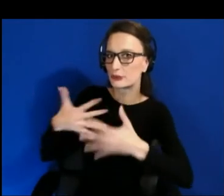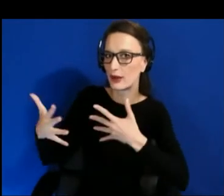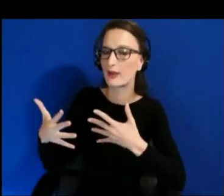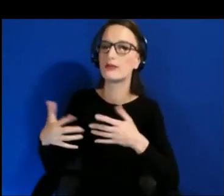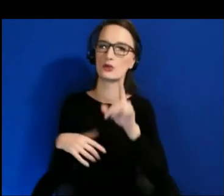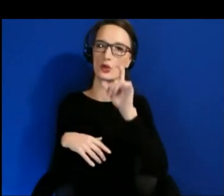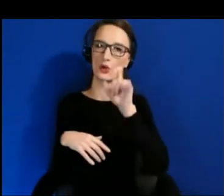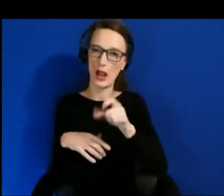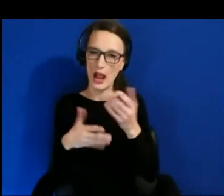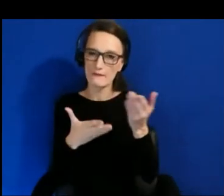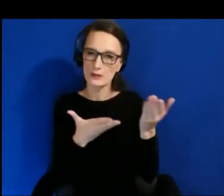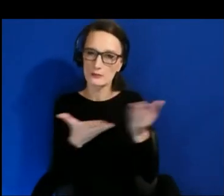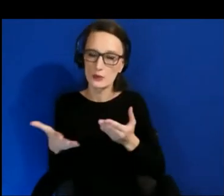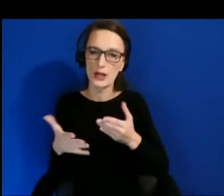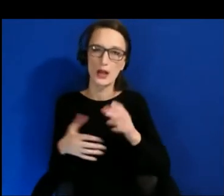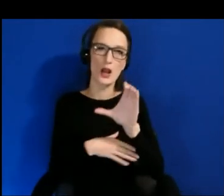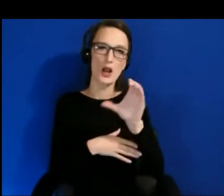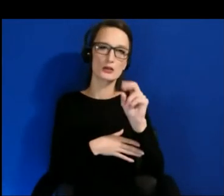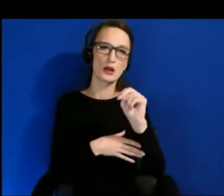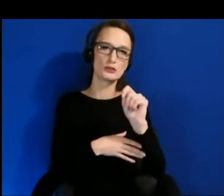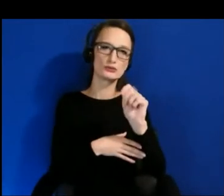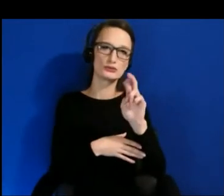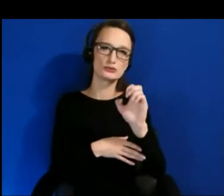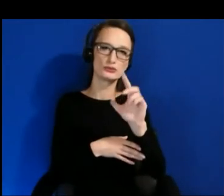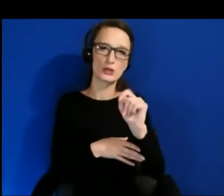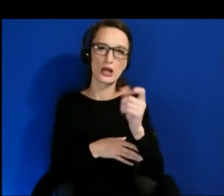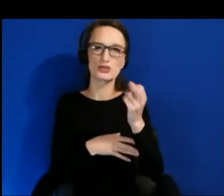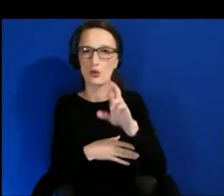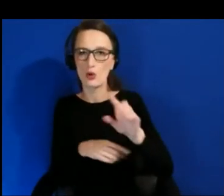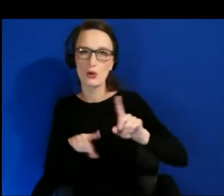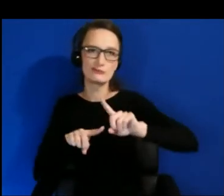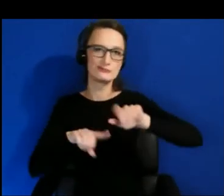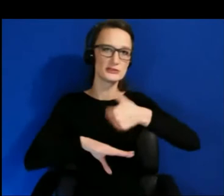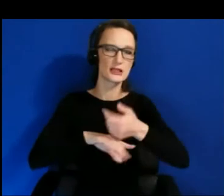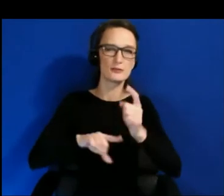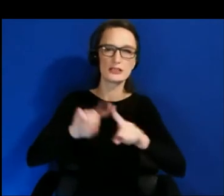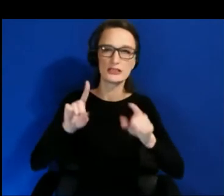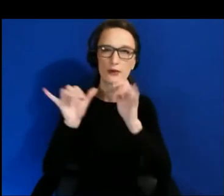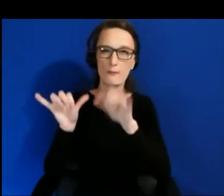For another example if you can't anything that happened in your narrative without audio,